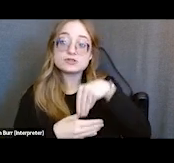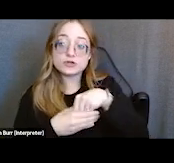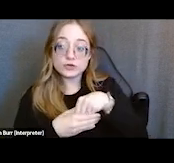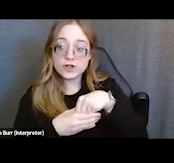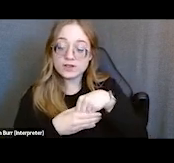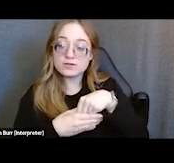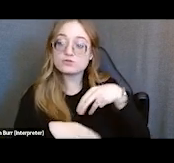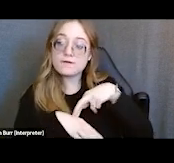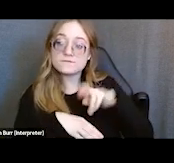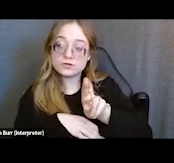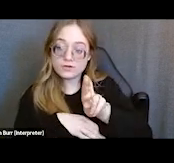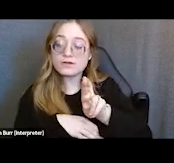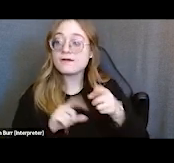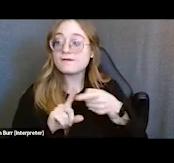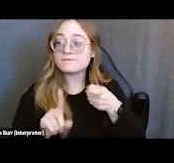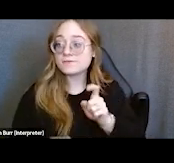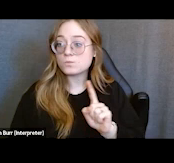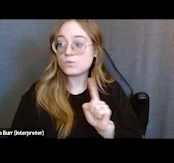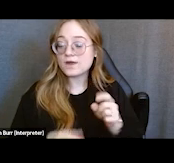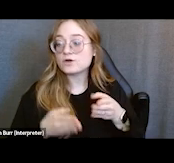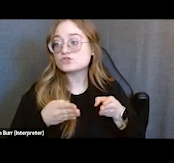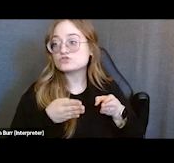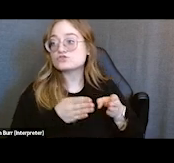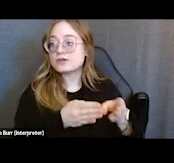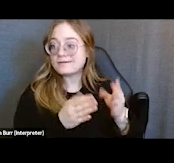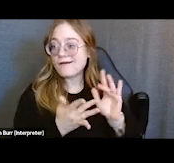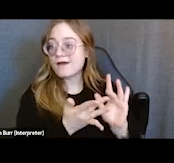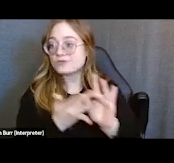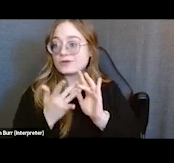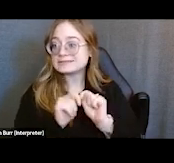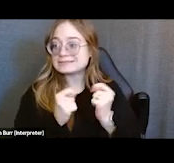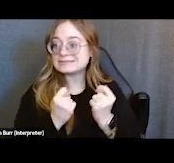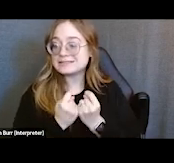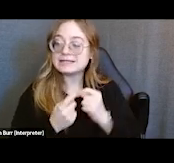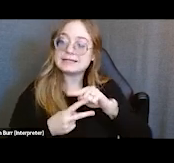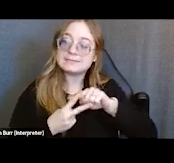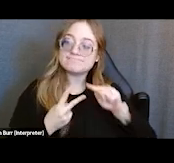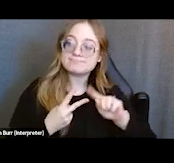from our Street Outreach team and our PATH programs. Any one of the case management programs that we discussed,